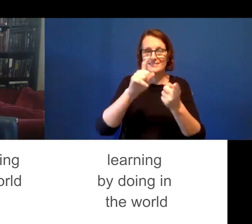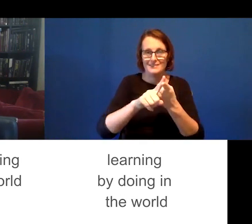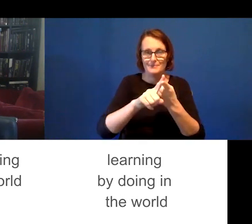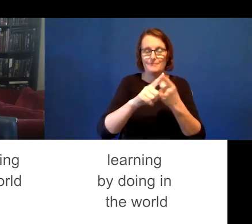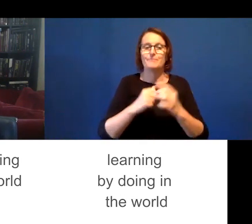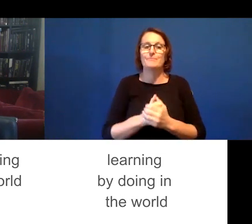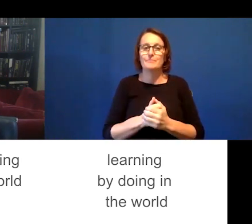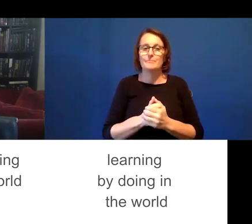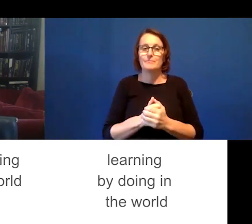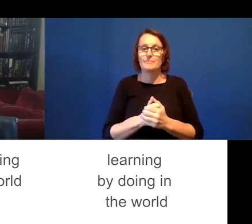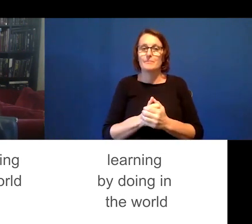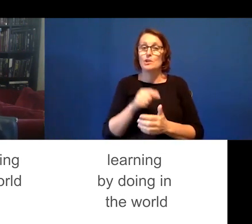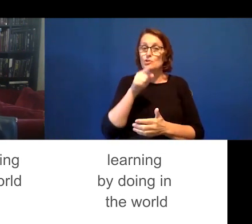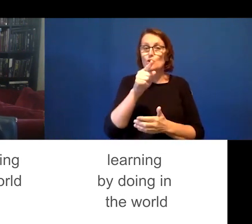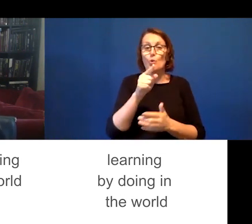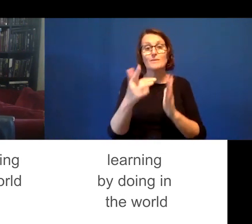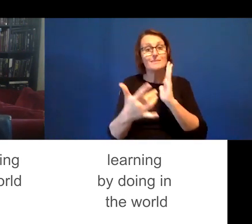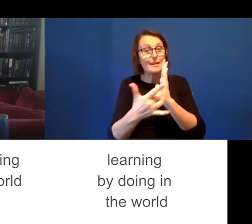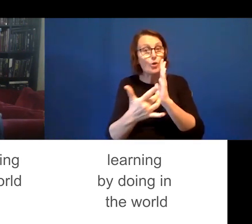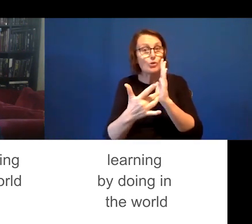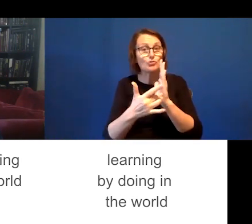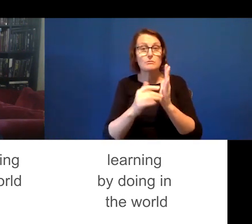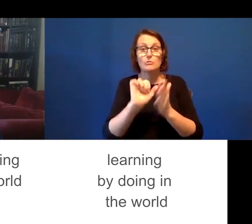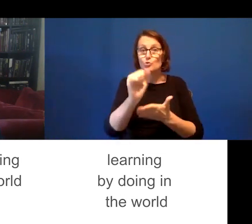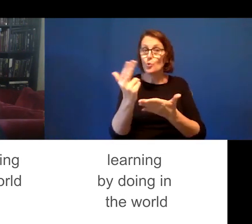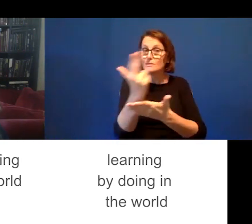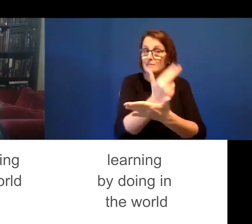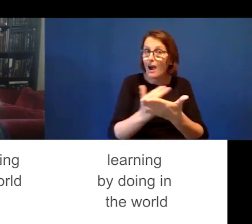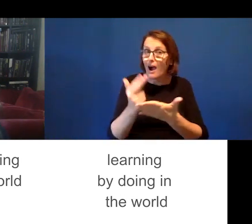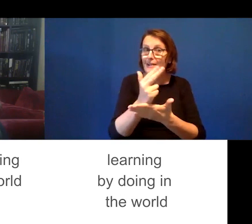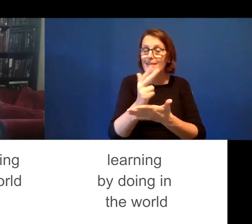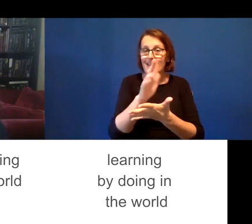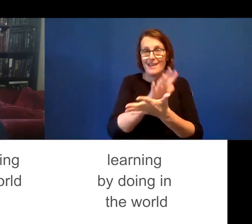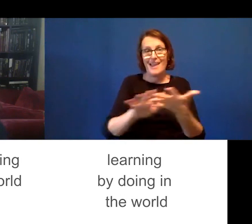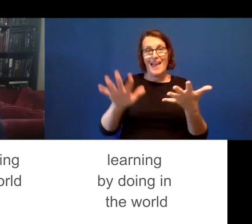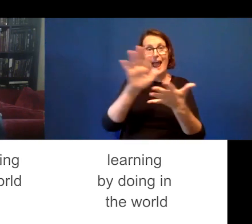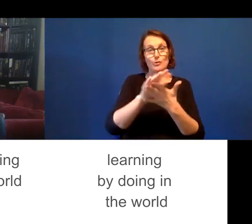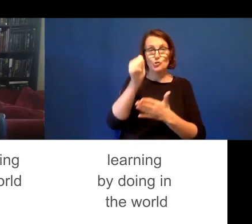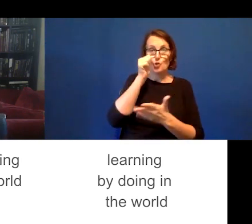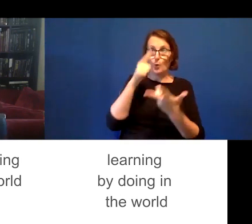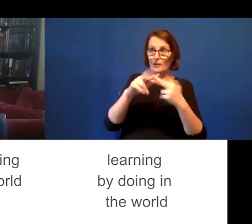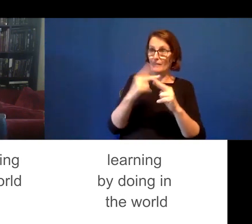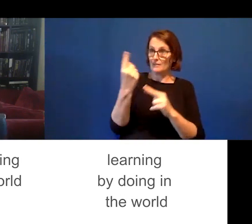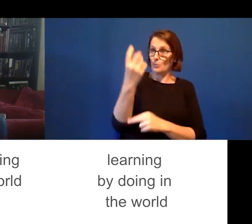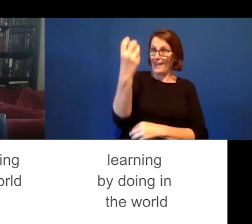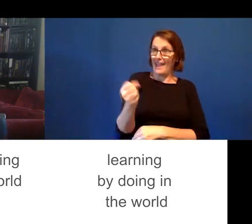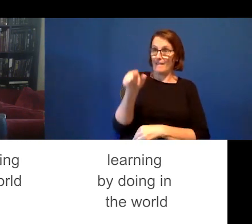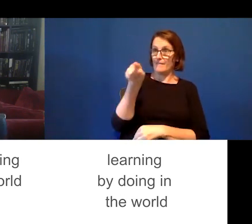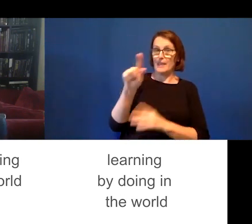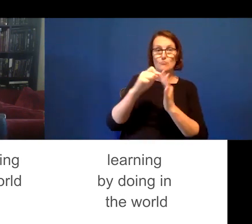that you have done enable you to recognise someone is present? And